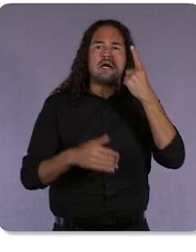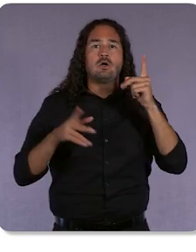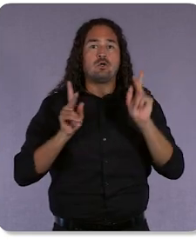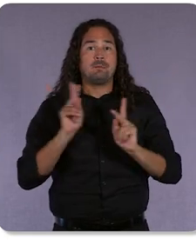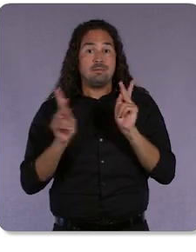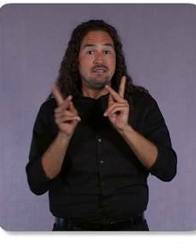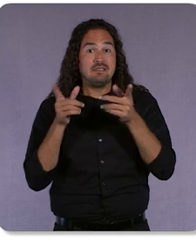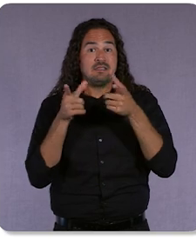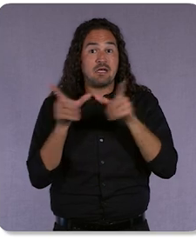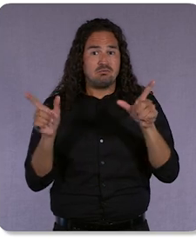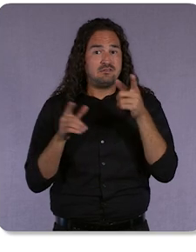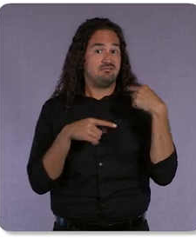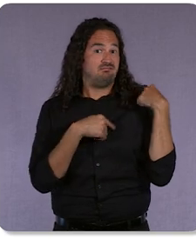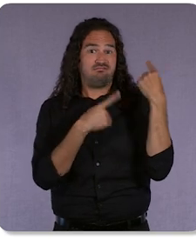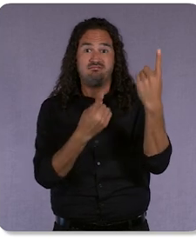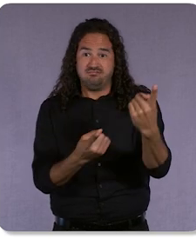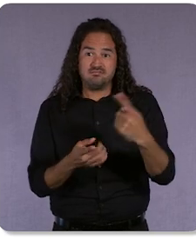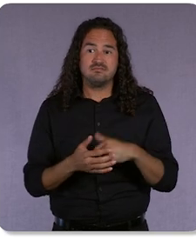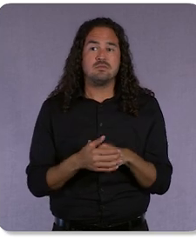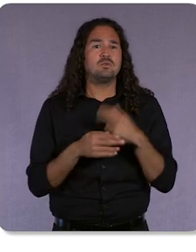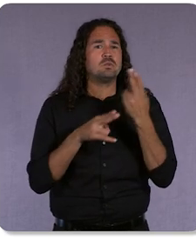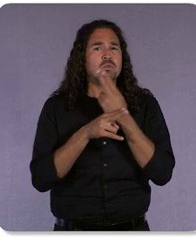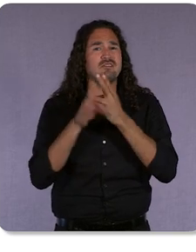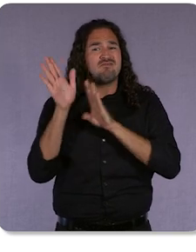We use all those developments to improve your advertising.